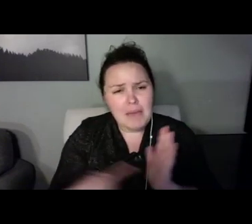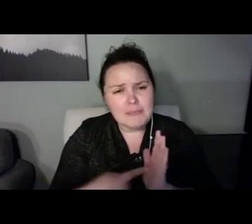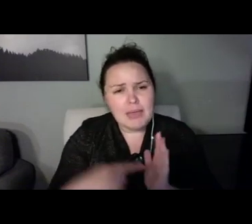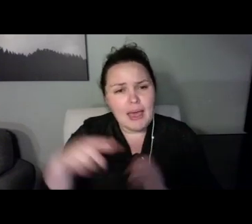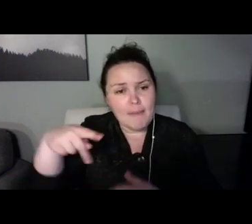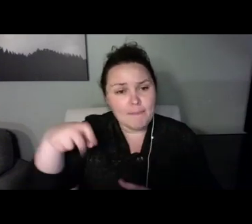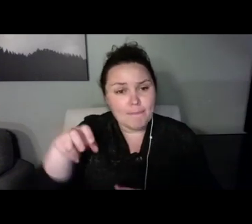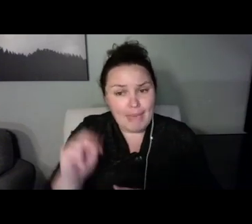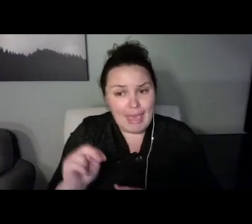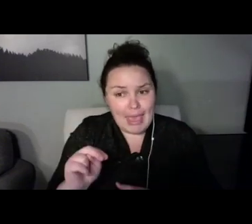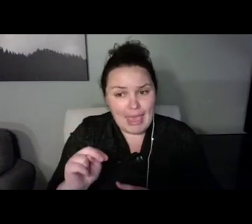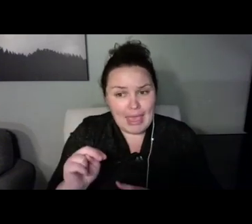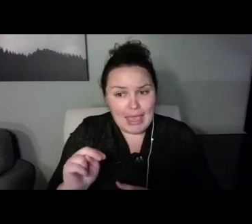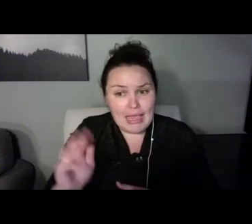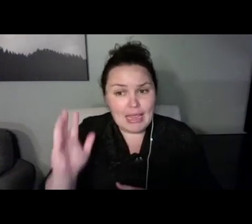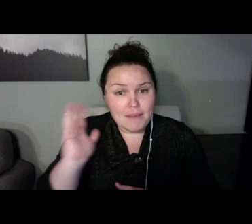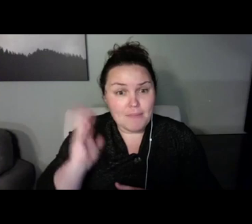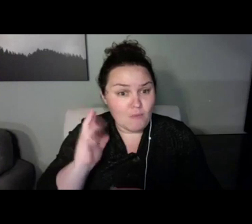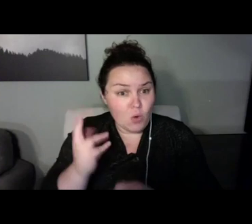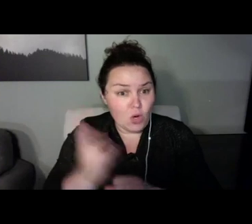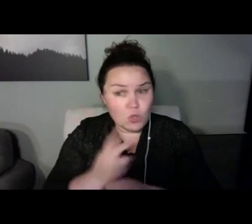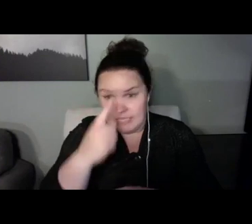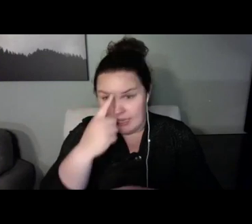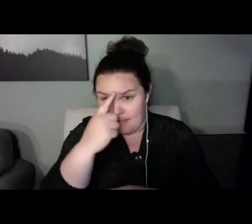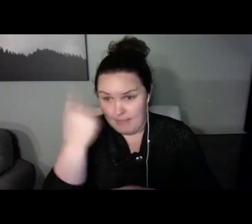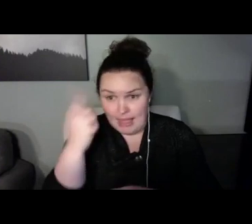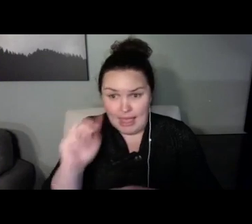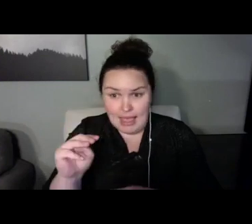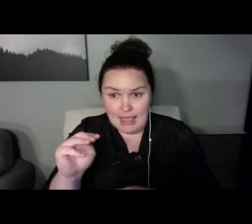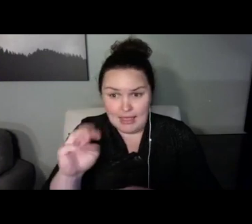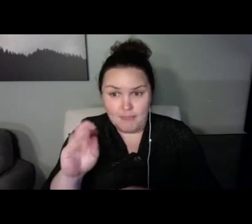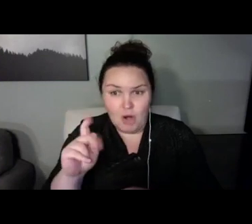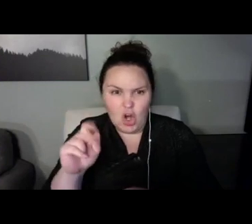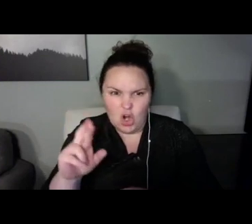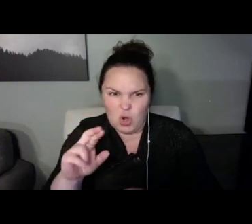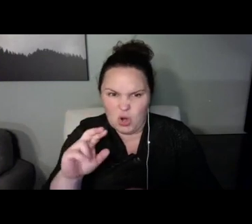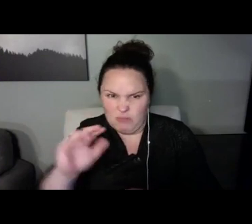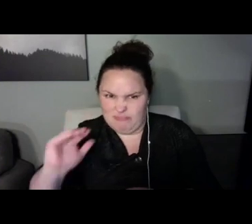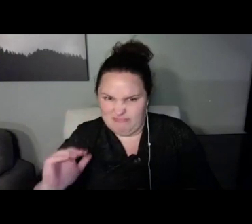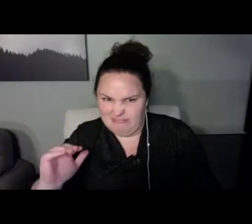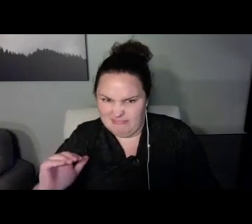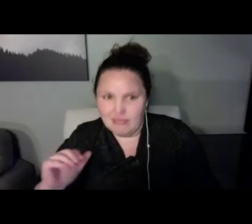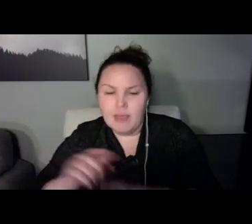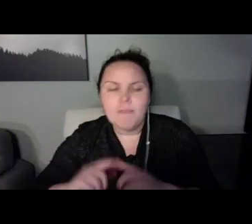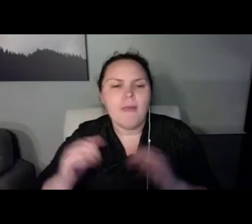somebody who was, you know, struggling with confidence like Hannah was at one time, what